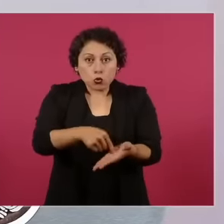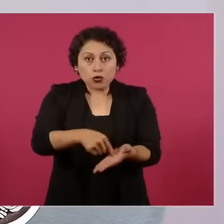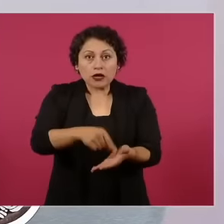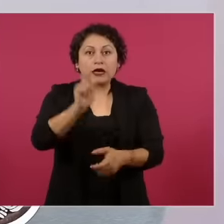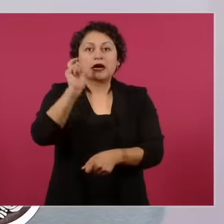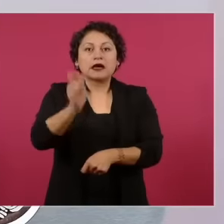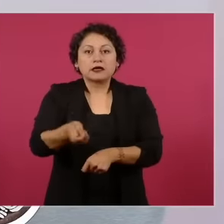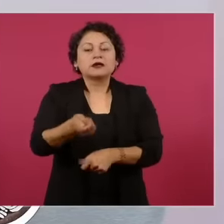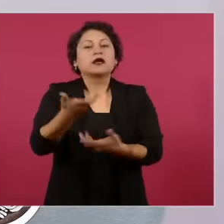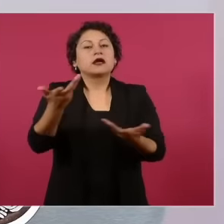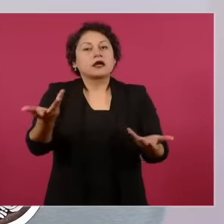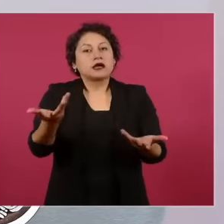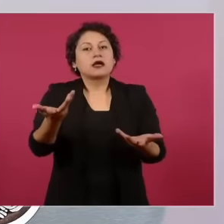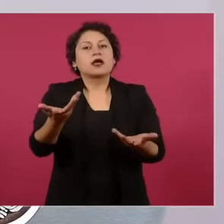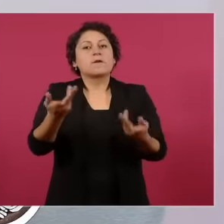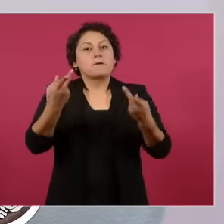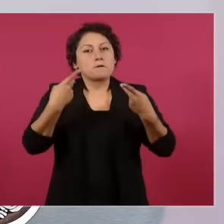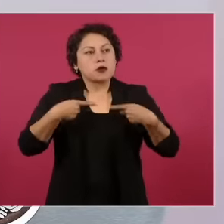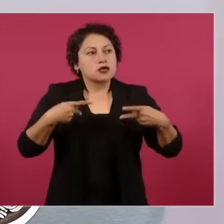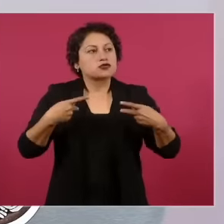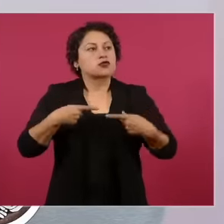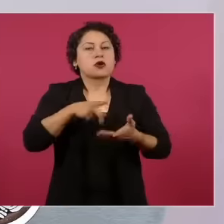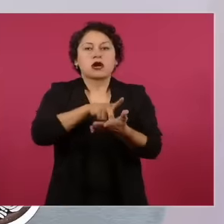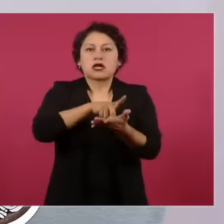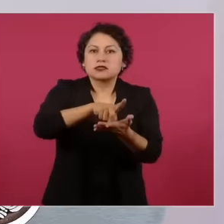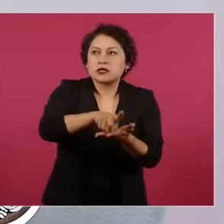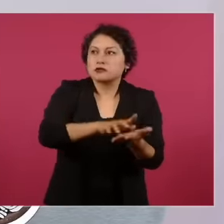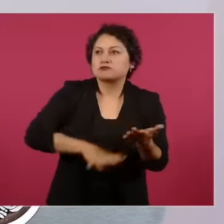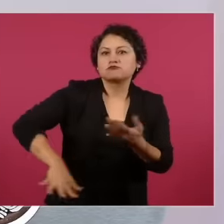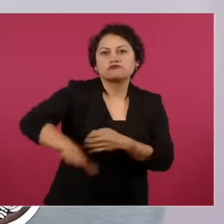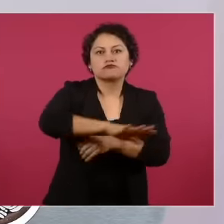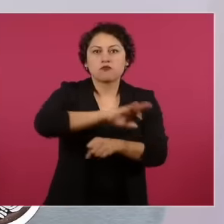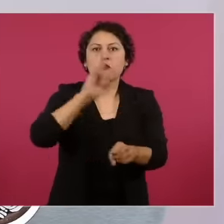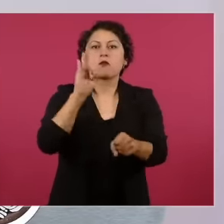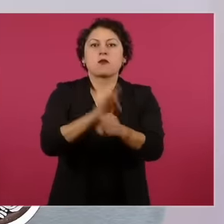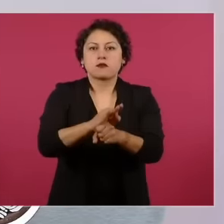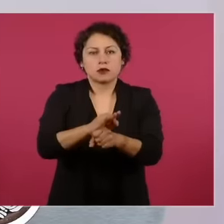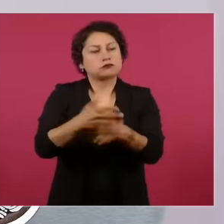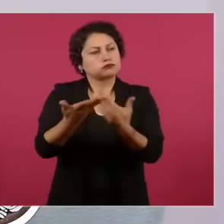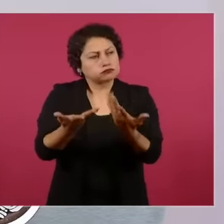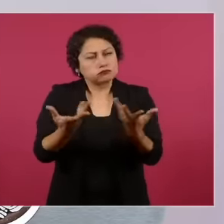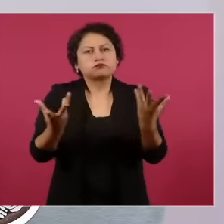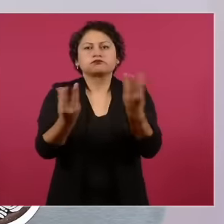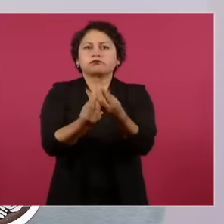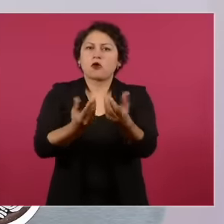of the people arise but also proposed ideas and reflections that help us on this path